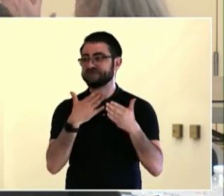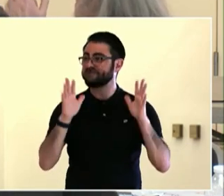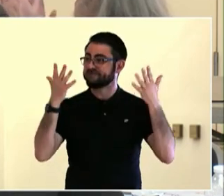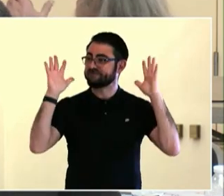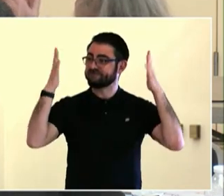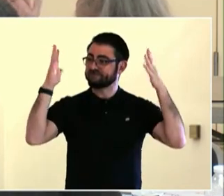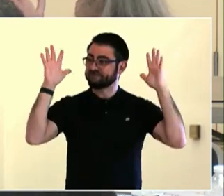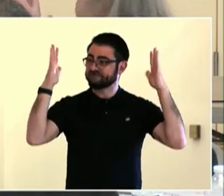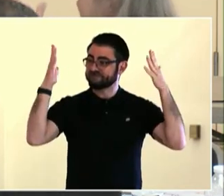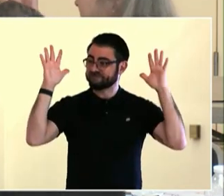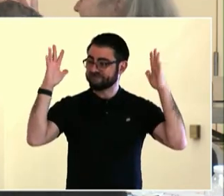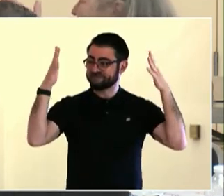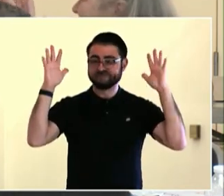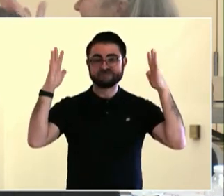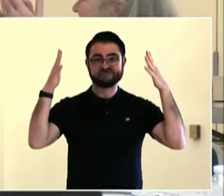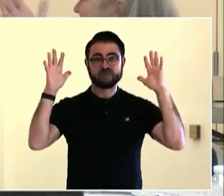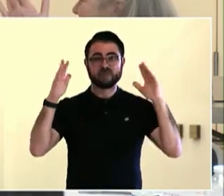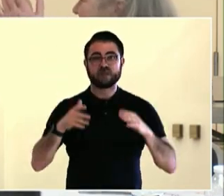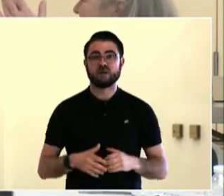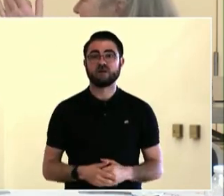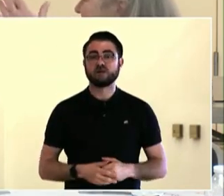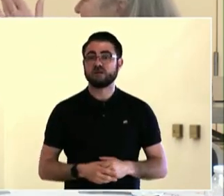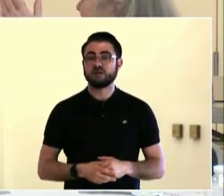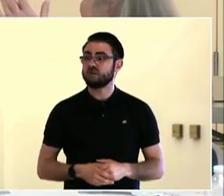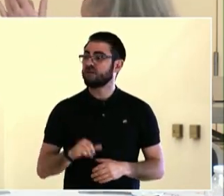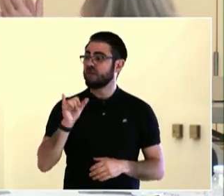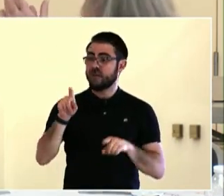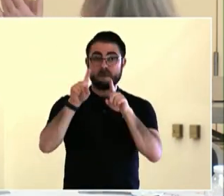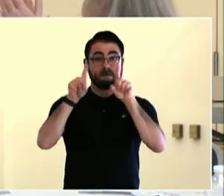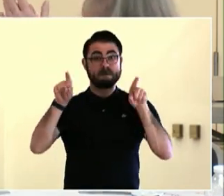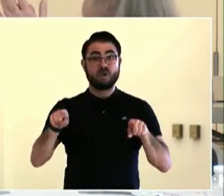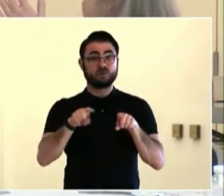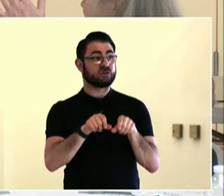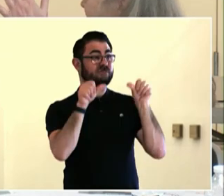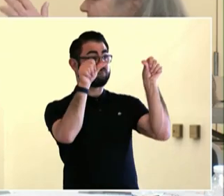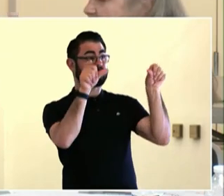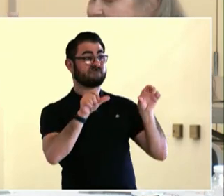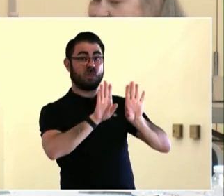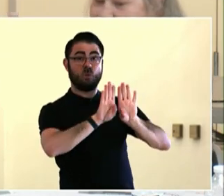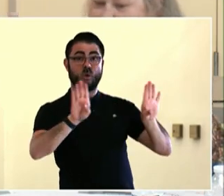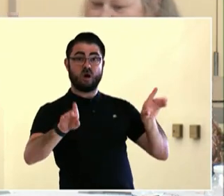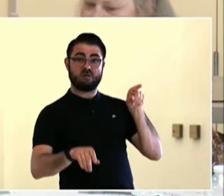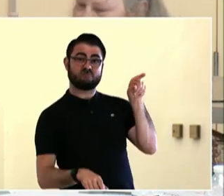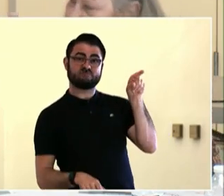I want to remind you too, you can define community in whatever way you would like. So community can be whatever